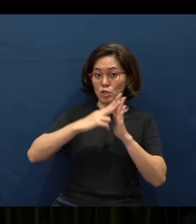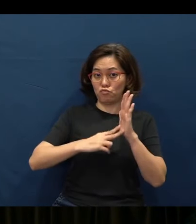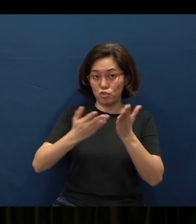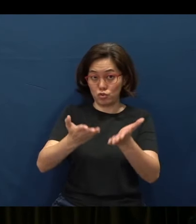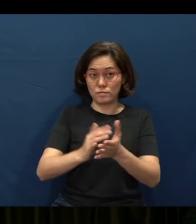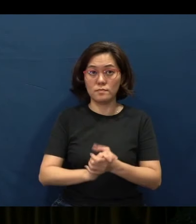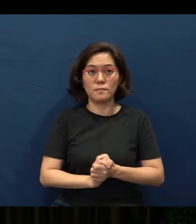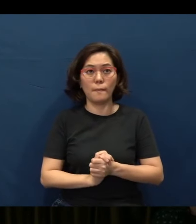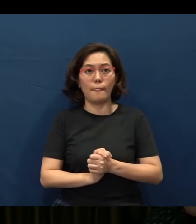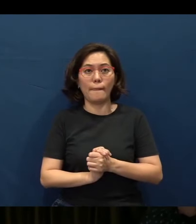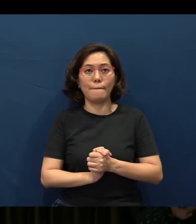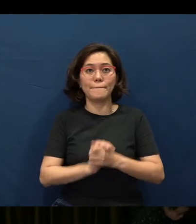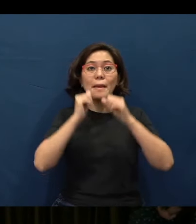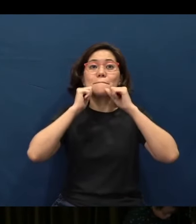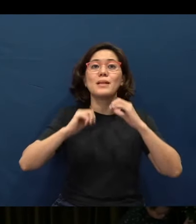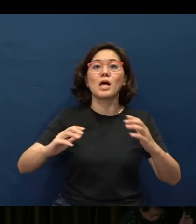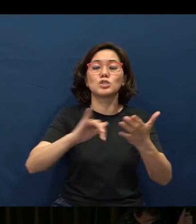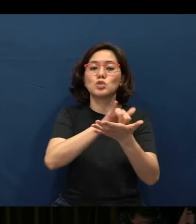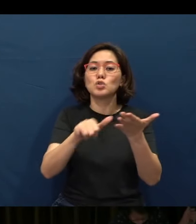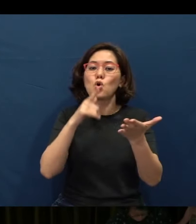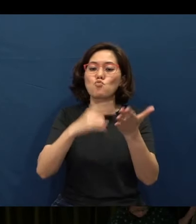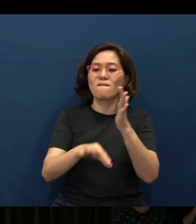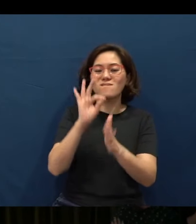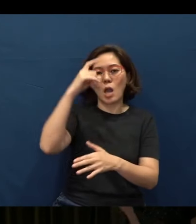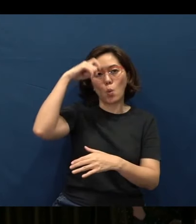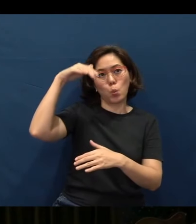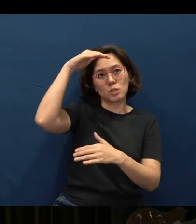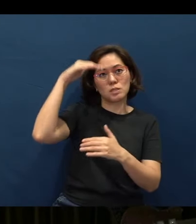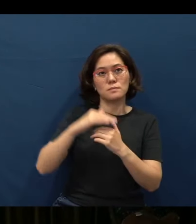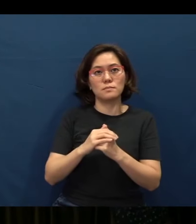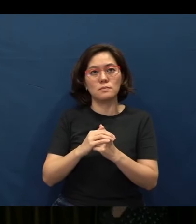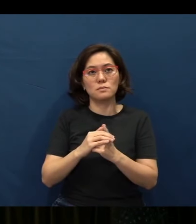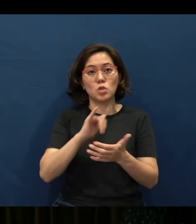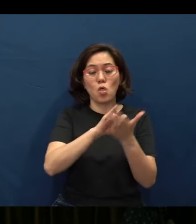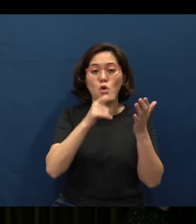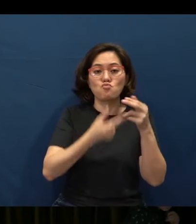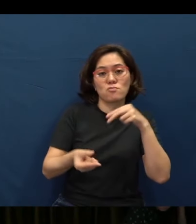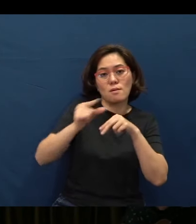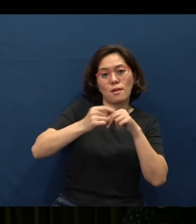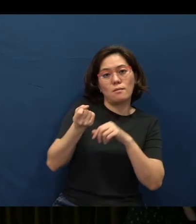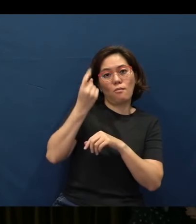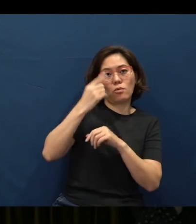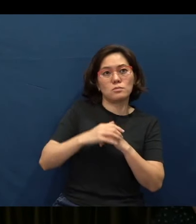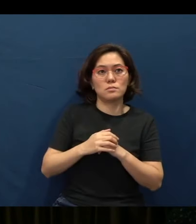It says: “Blessed are those who find wisdom, those who gain understanding,